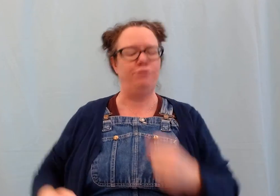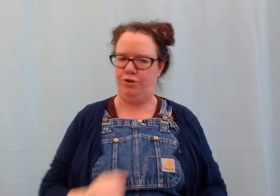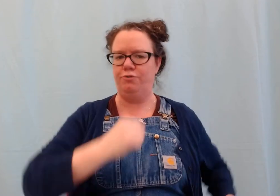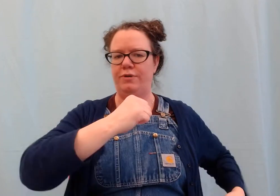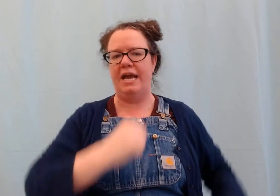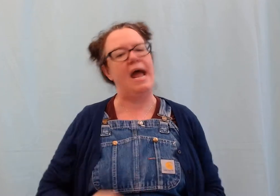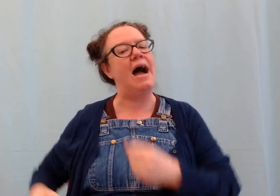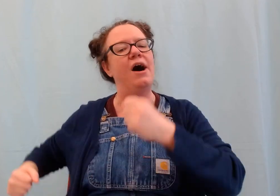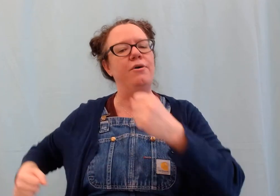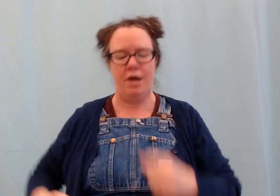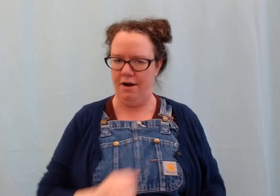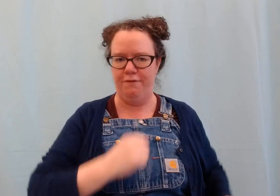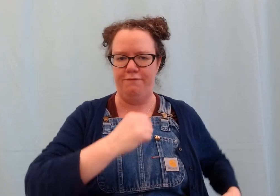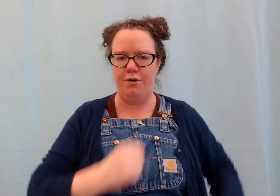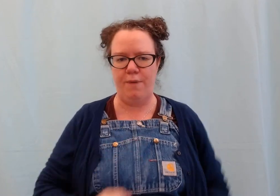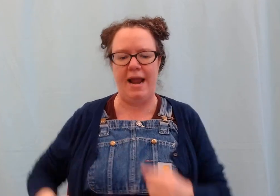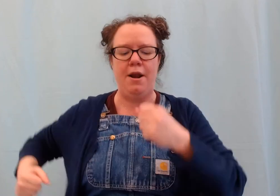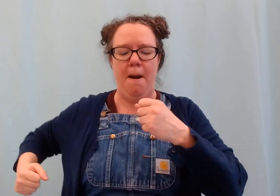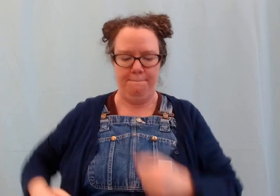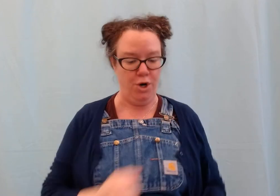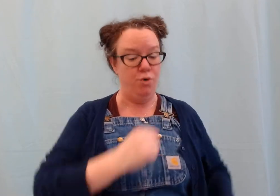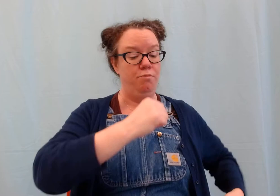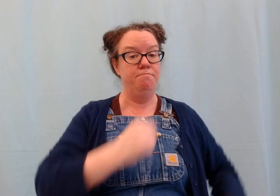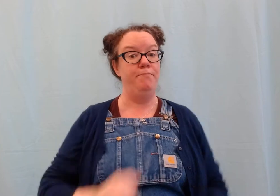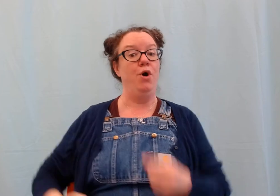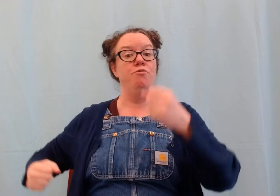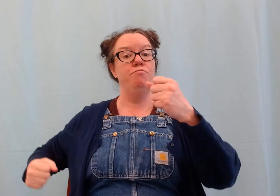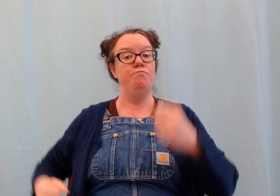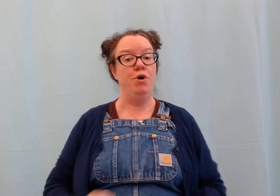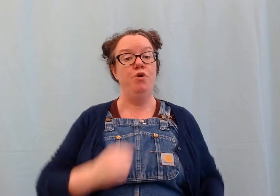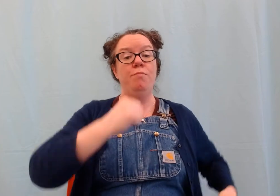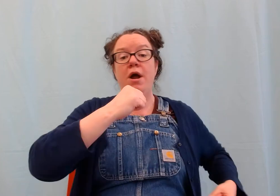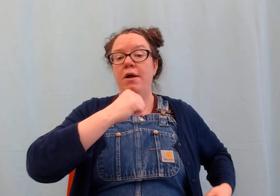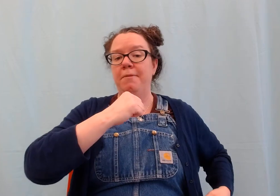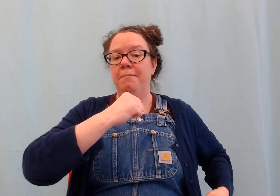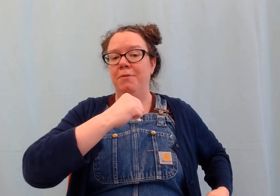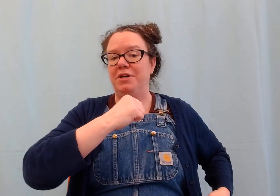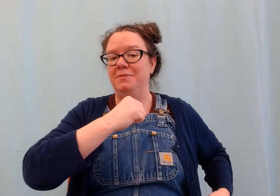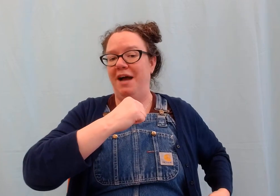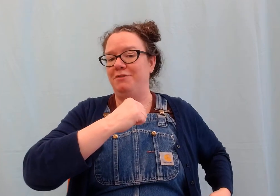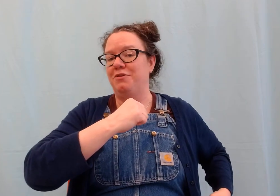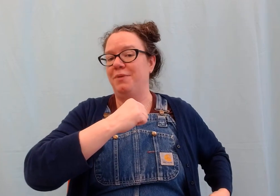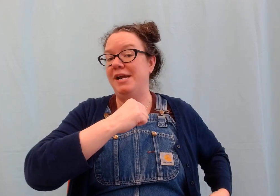#to get out of the rain. Boom, boom, boom.# What comes after three?